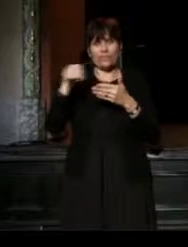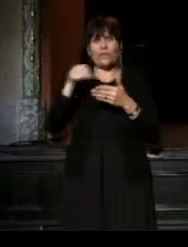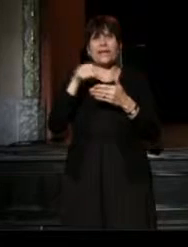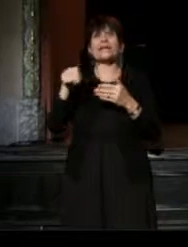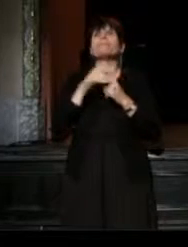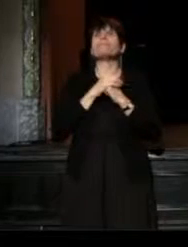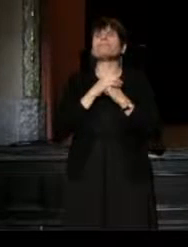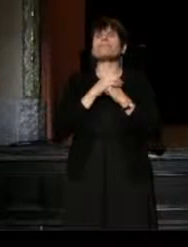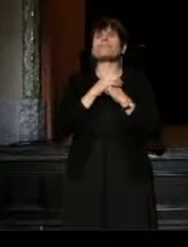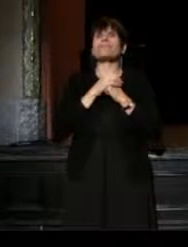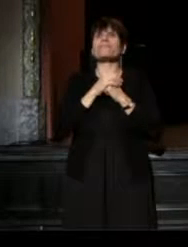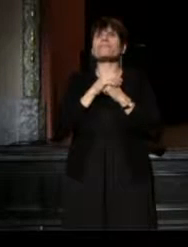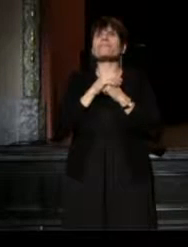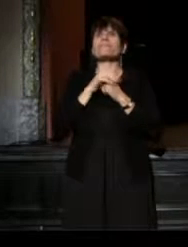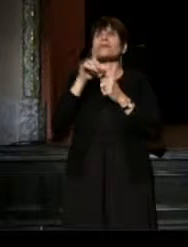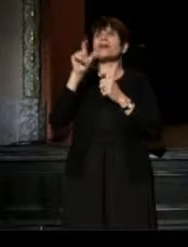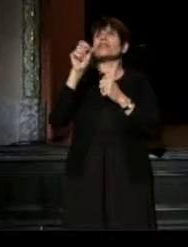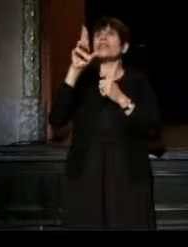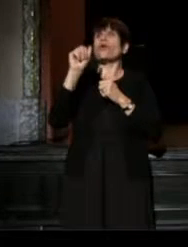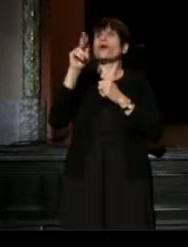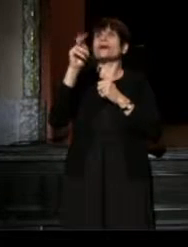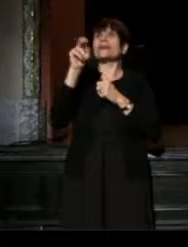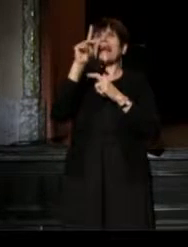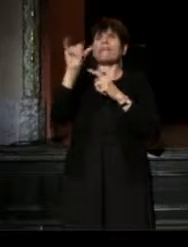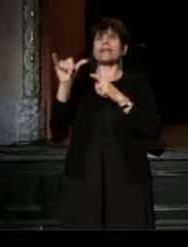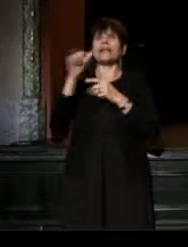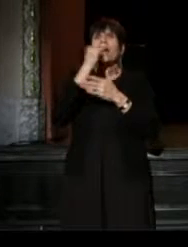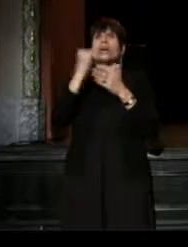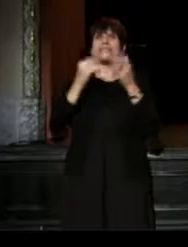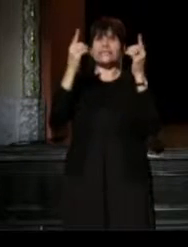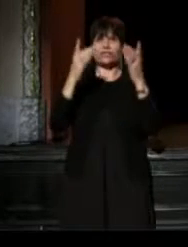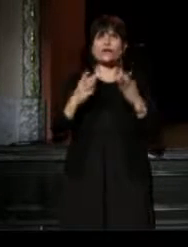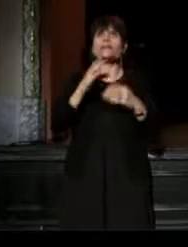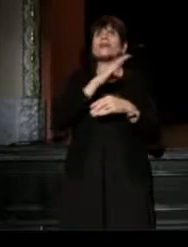is Laura Kepley, the Artistic Director of Cleveland Playhouse,